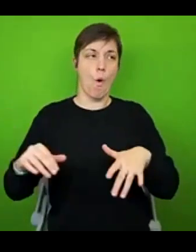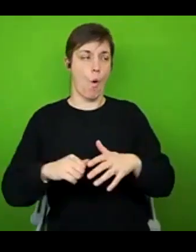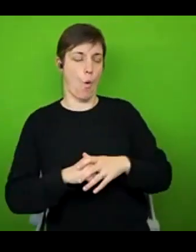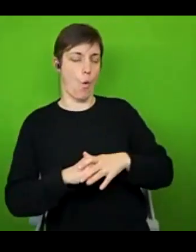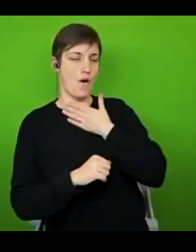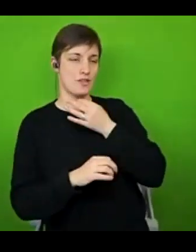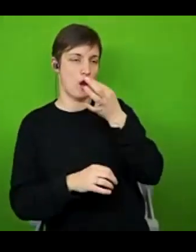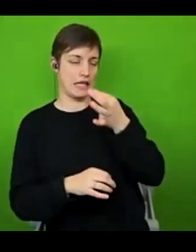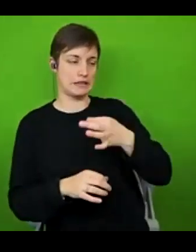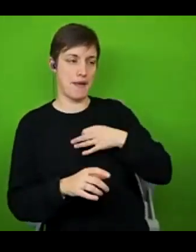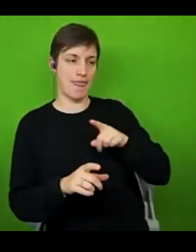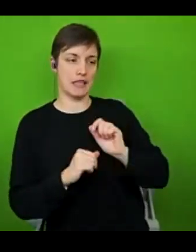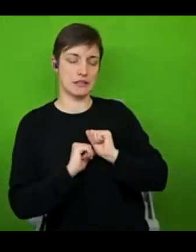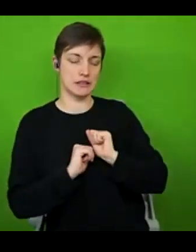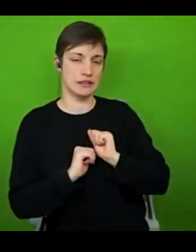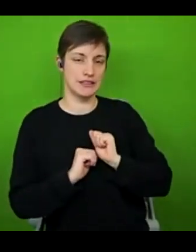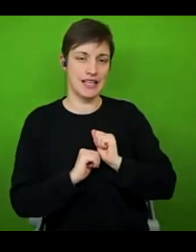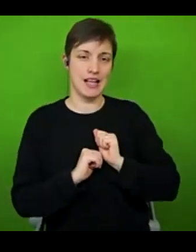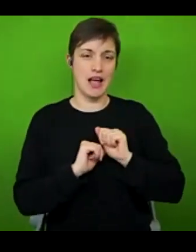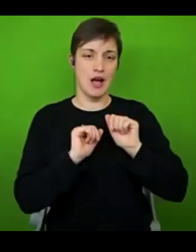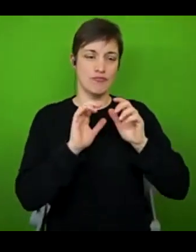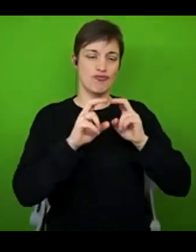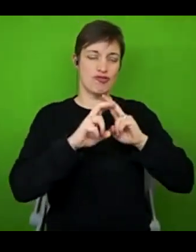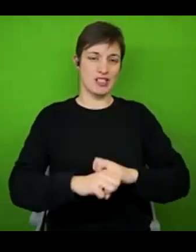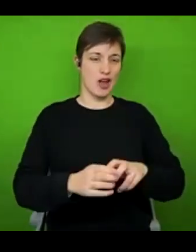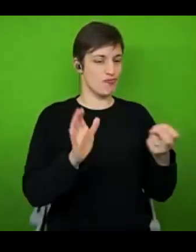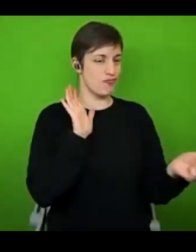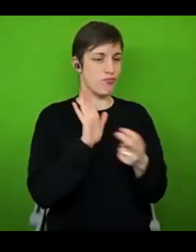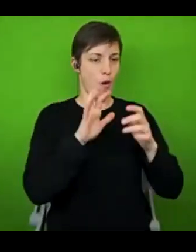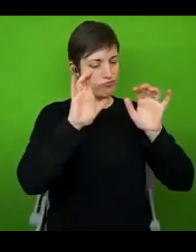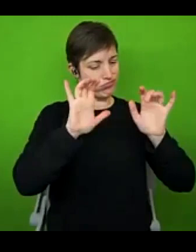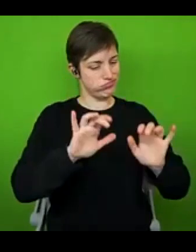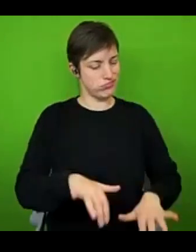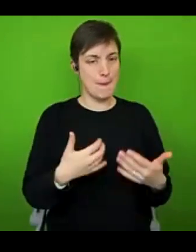done a lot of work in this area, I wrote a whole research report about this. It's on ASTRIID's website, if you're